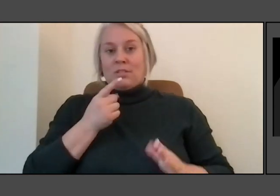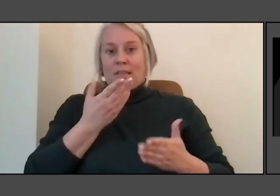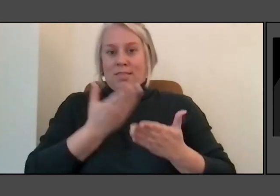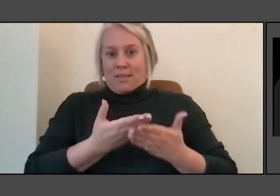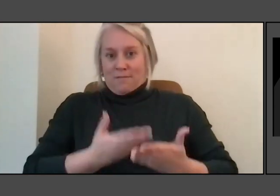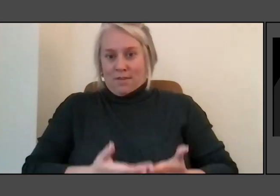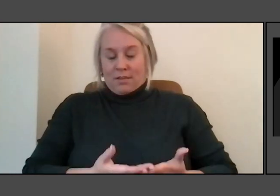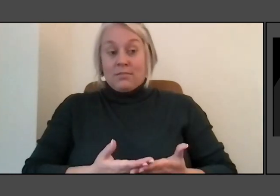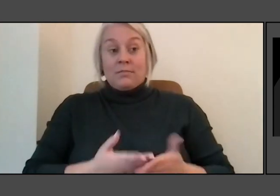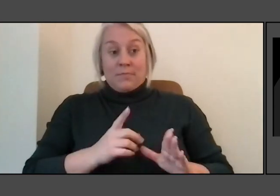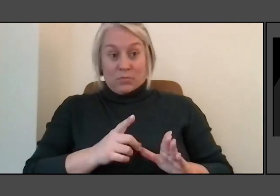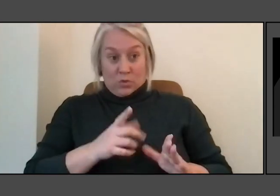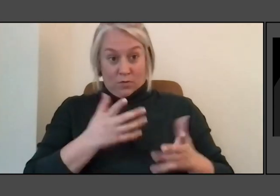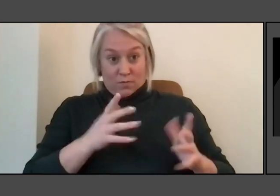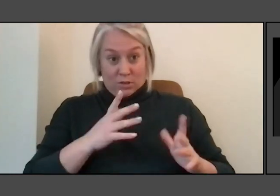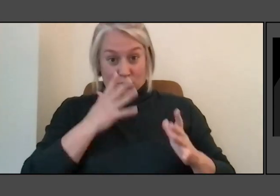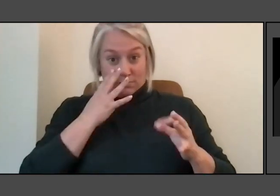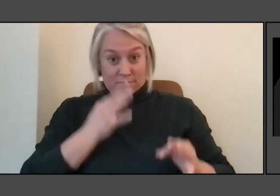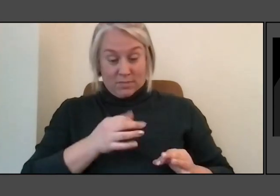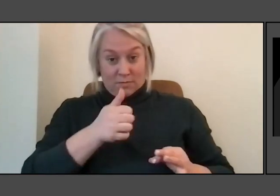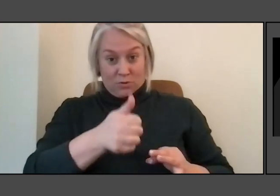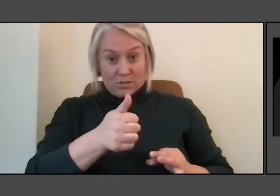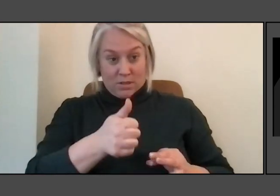I'm saying time is of the essence.